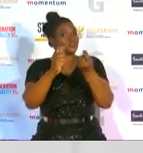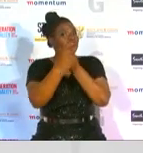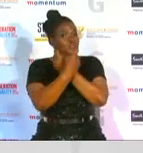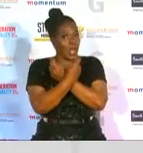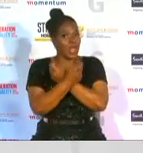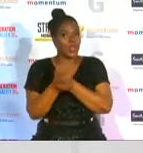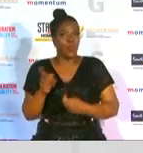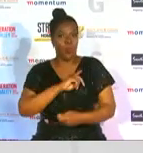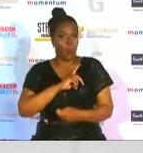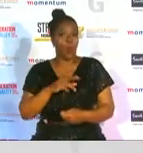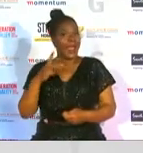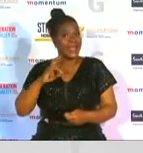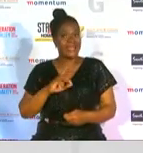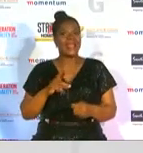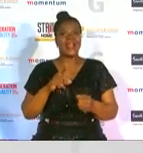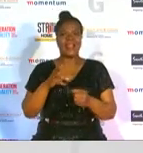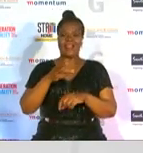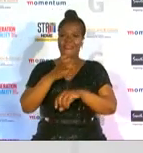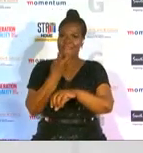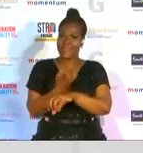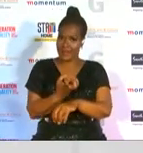would miss out the finalists for the special recognition